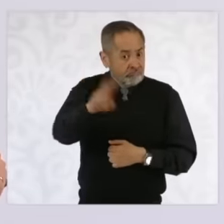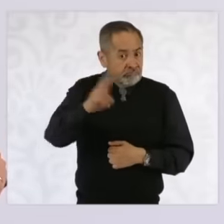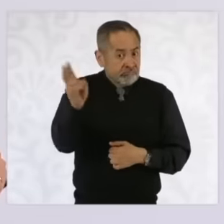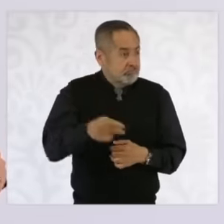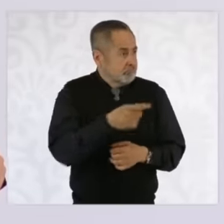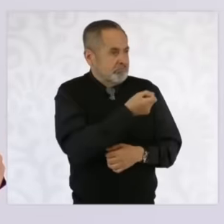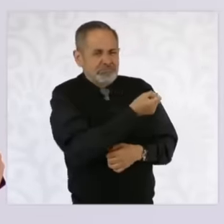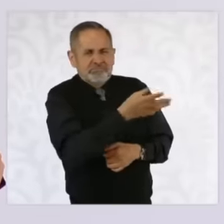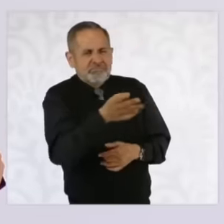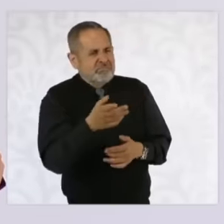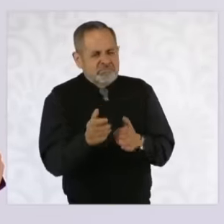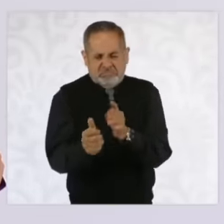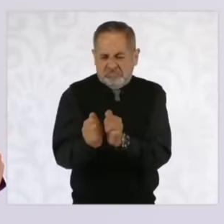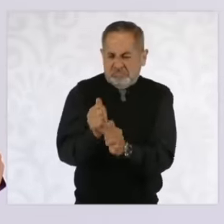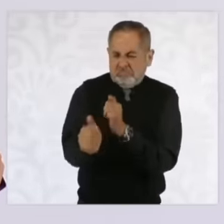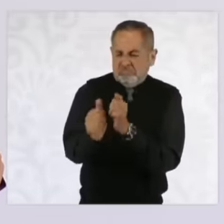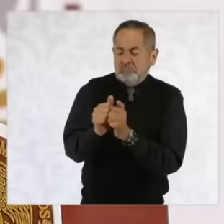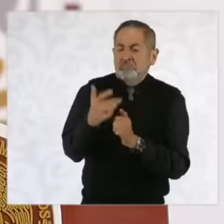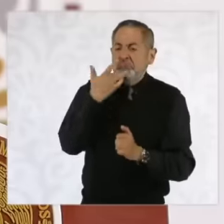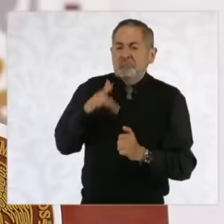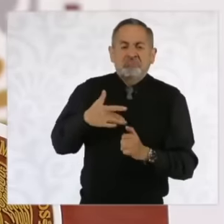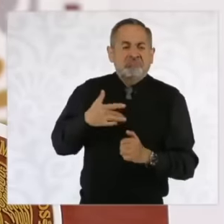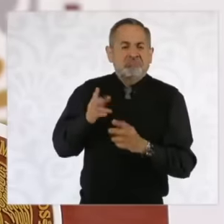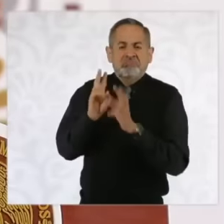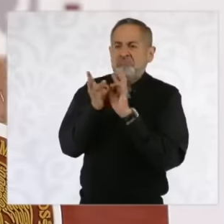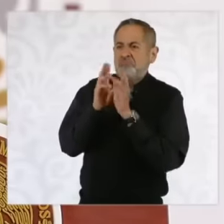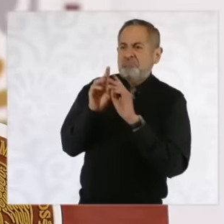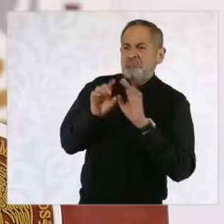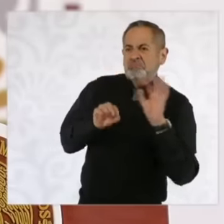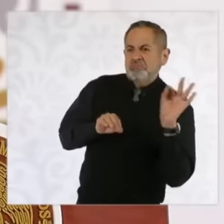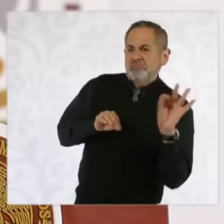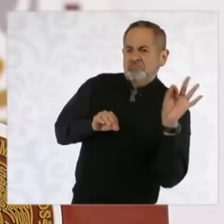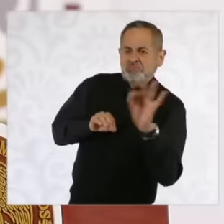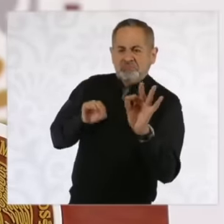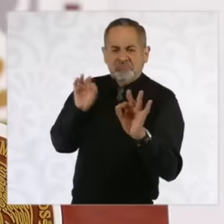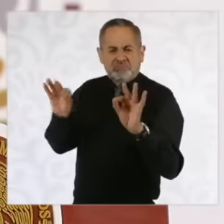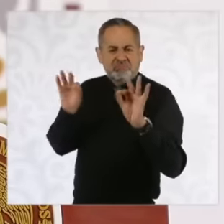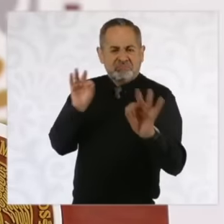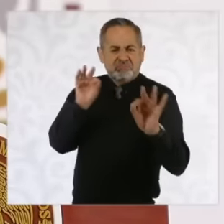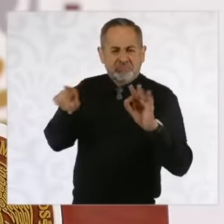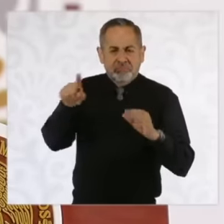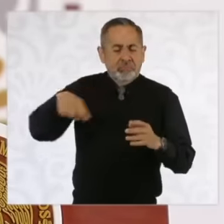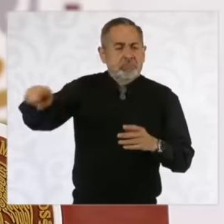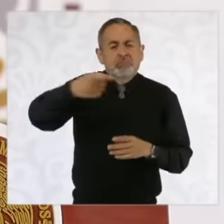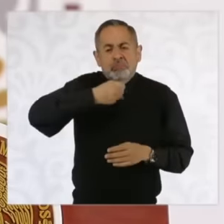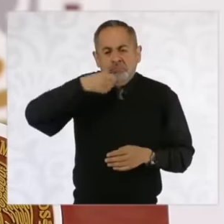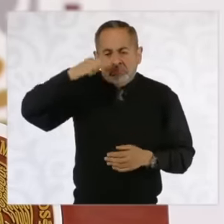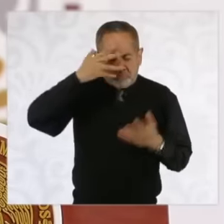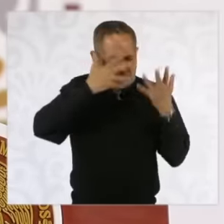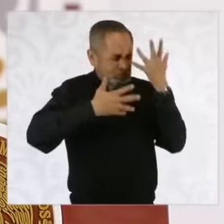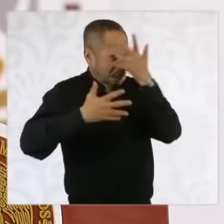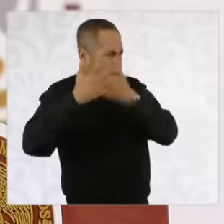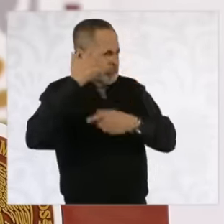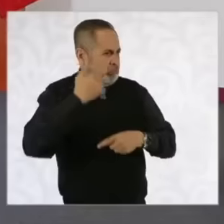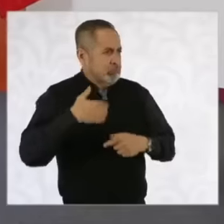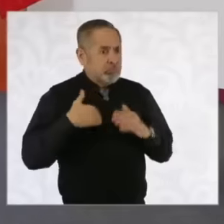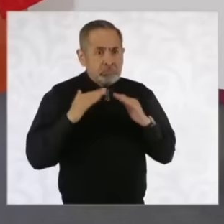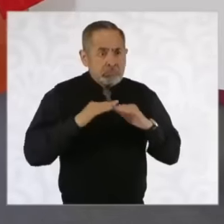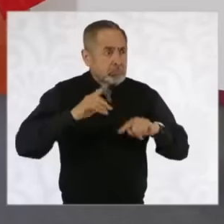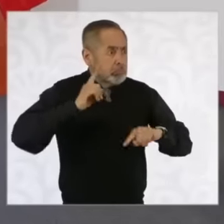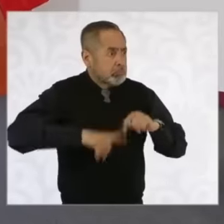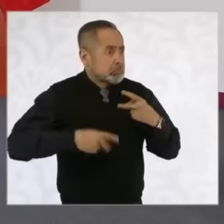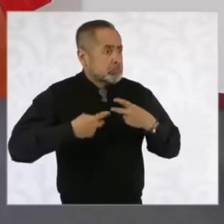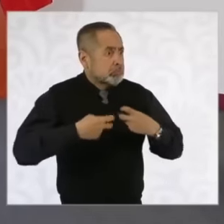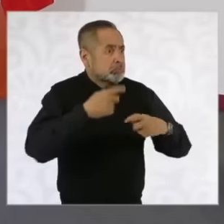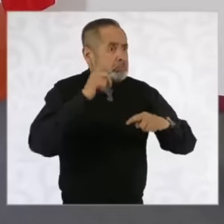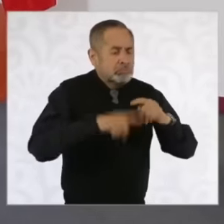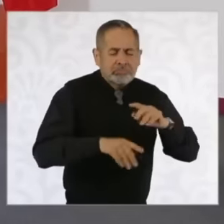WhatsApp messages eh confusing with this message that we want to take away their homes and false false